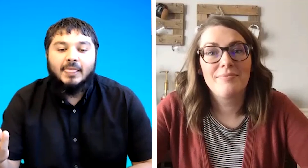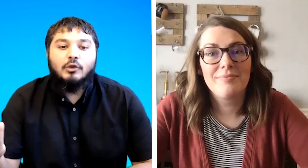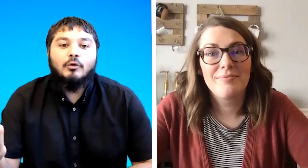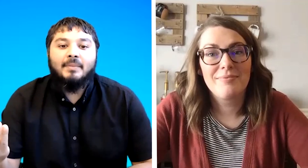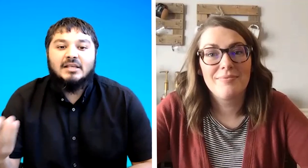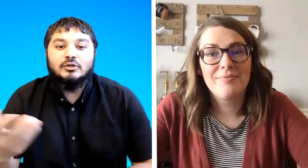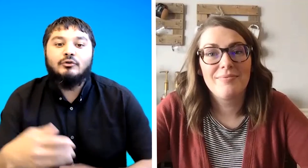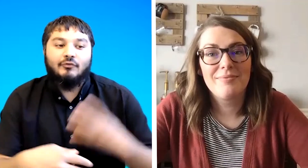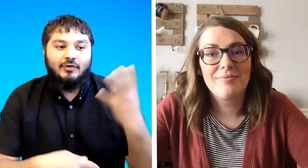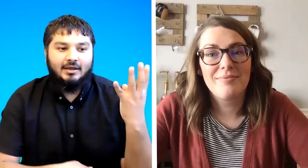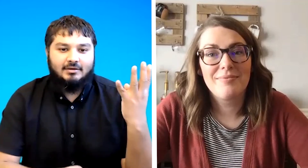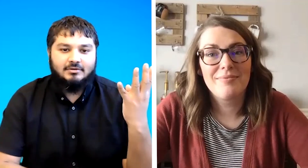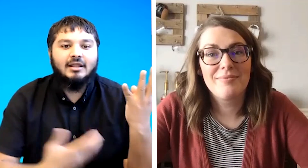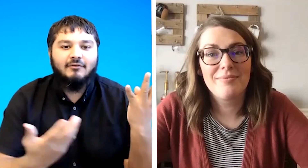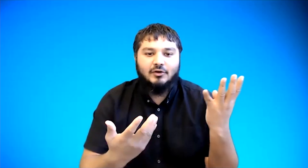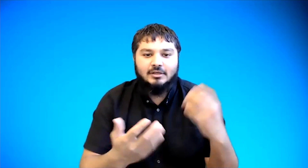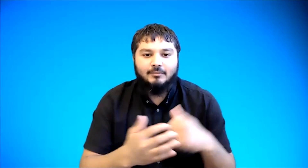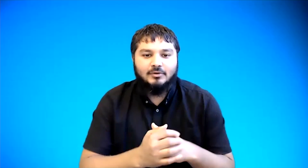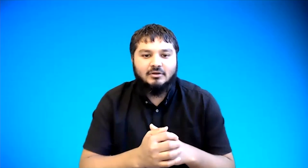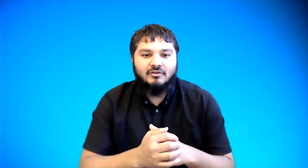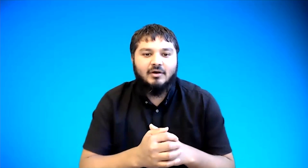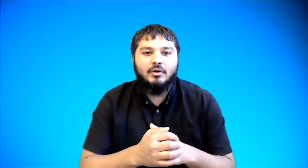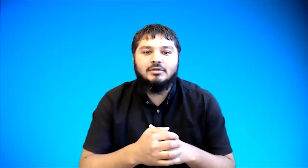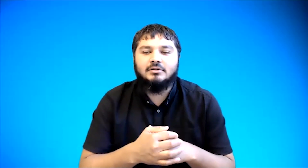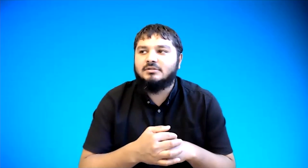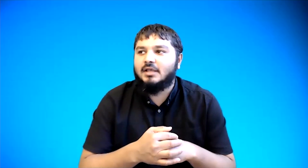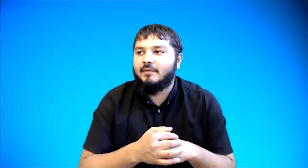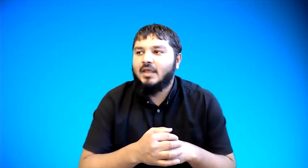you can place on your finger so i'll give you examples so if i wanted to say